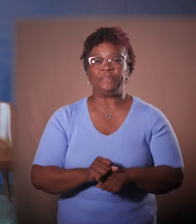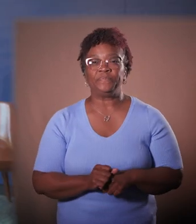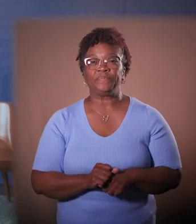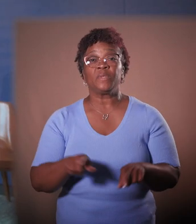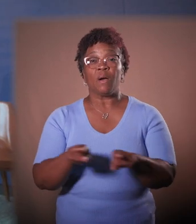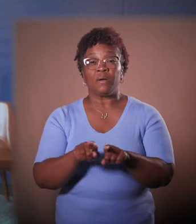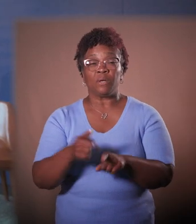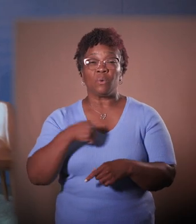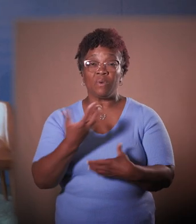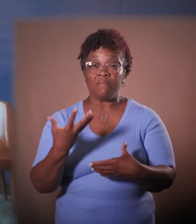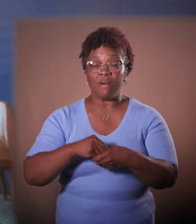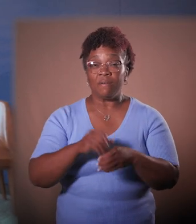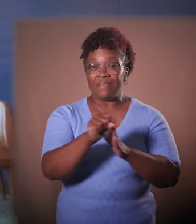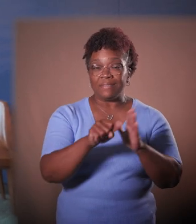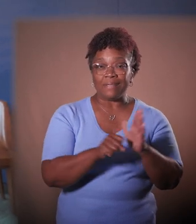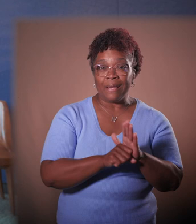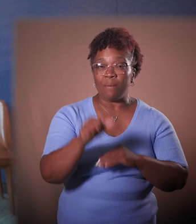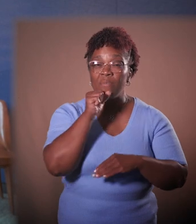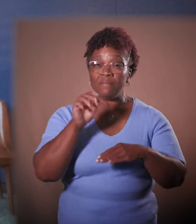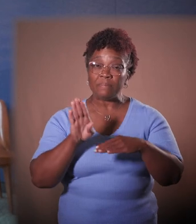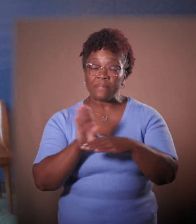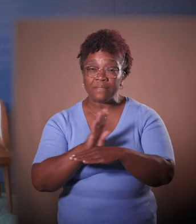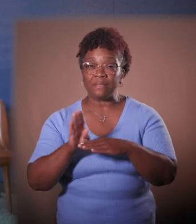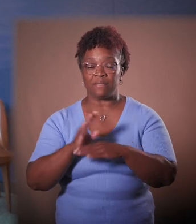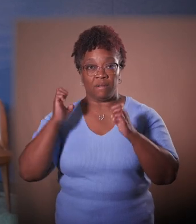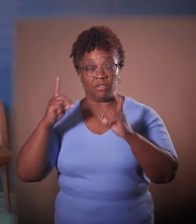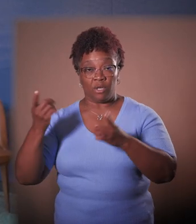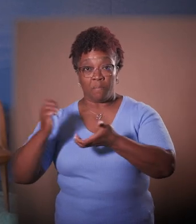We also engaged with state private sector and educational partners